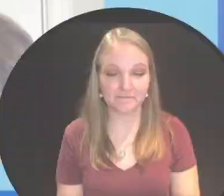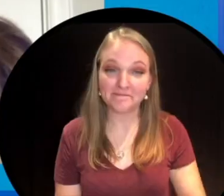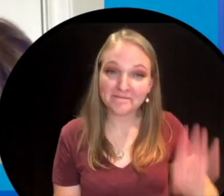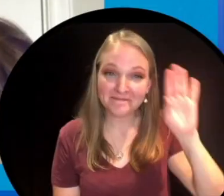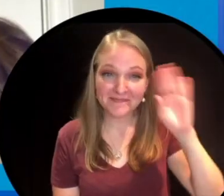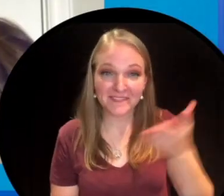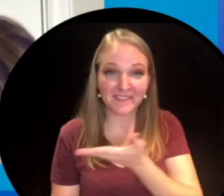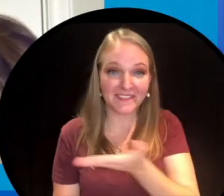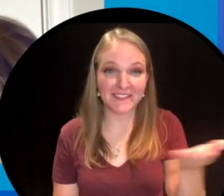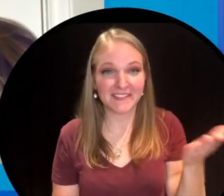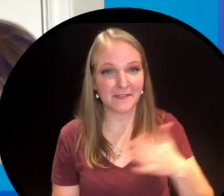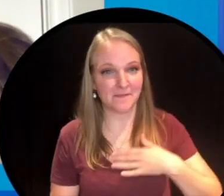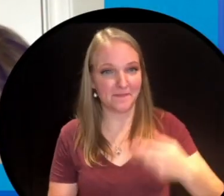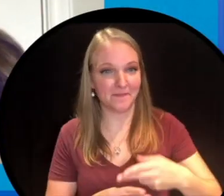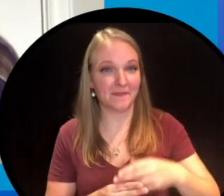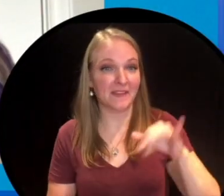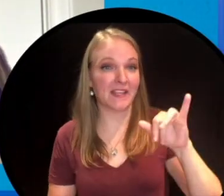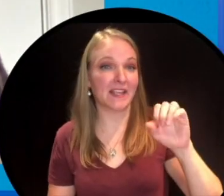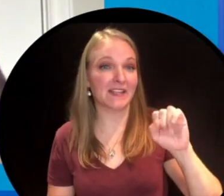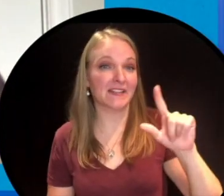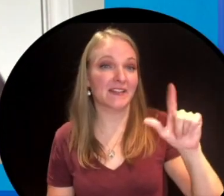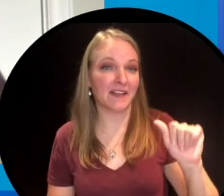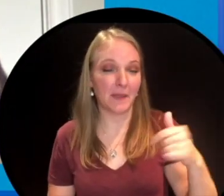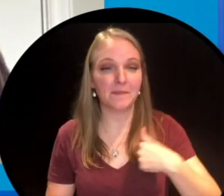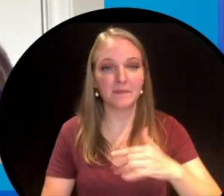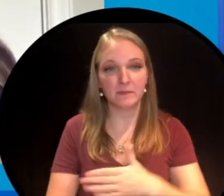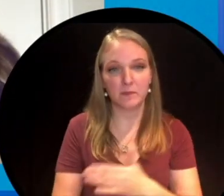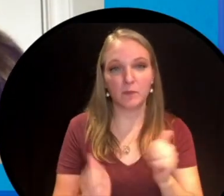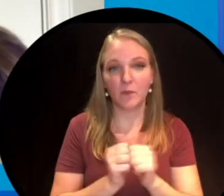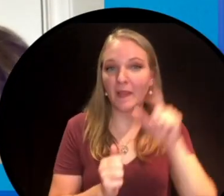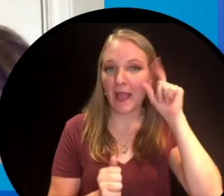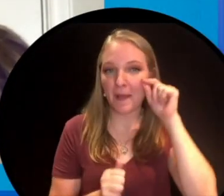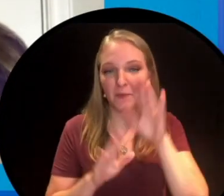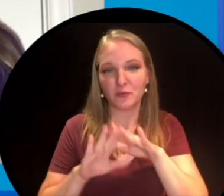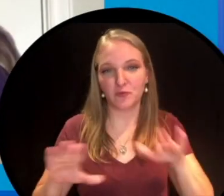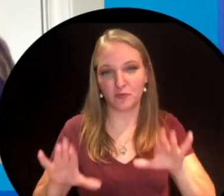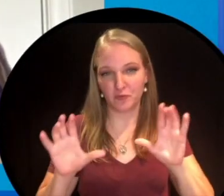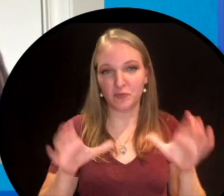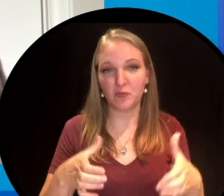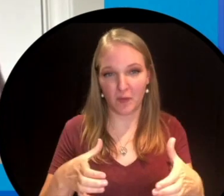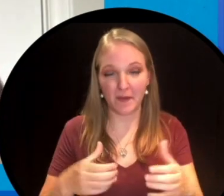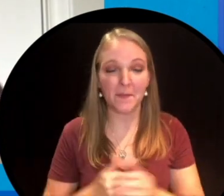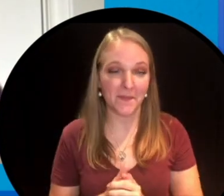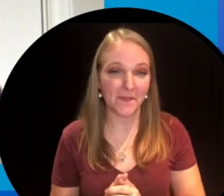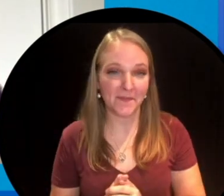Hi everyone. My name is Isla and I'm a singer with the Hamilton children's choir. Today I have a neat